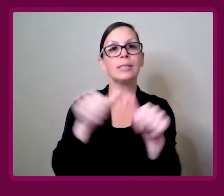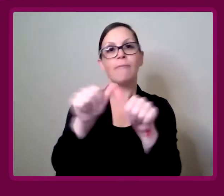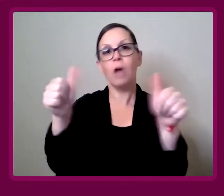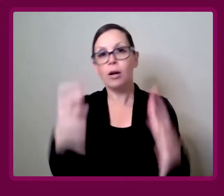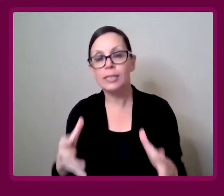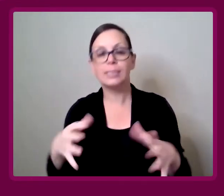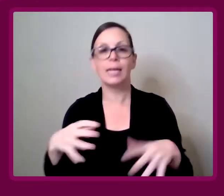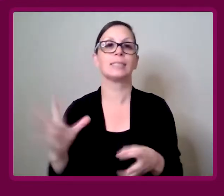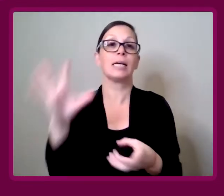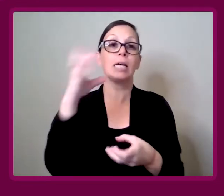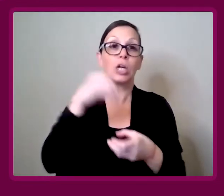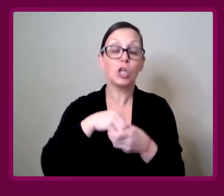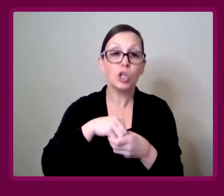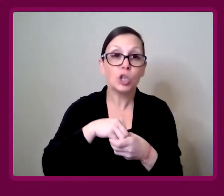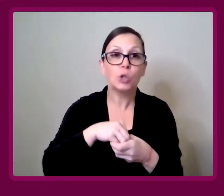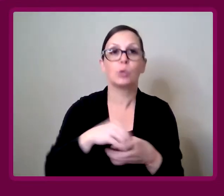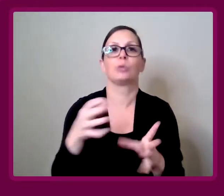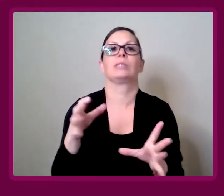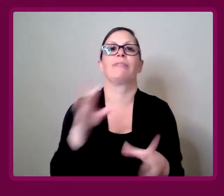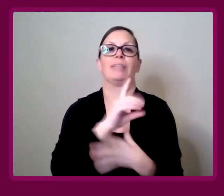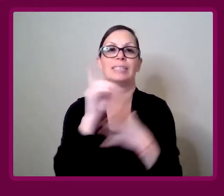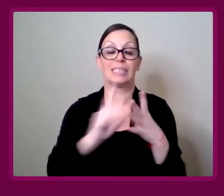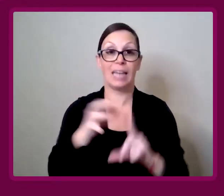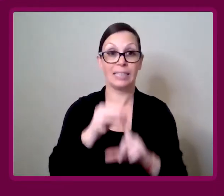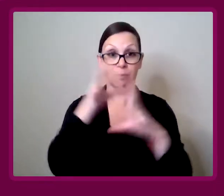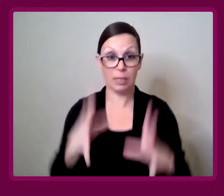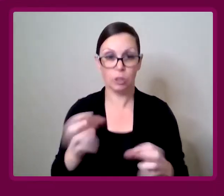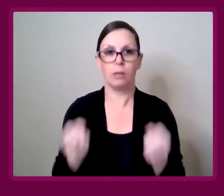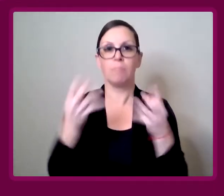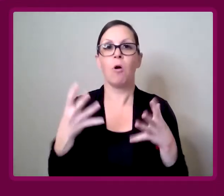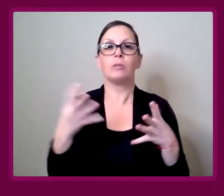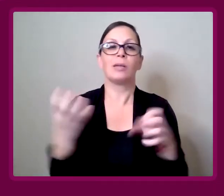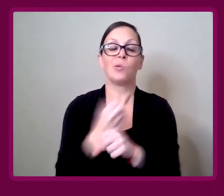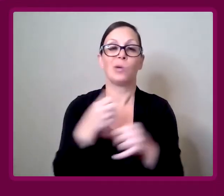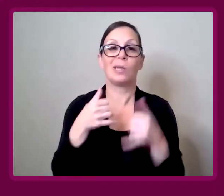accessible design specialist, and multi award winning design council expert.